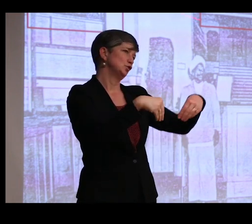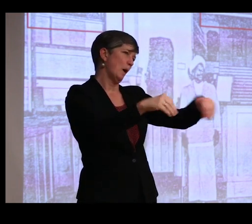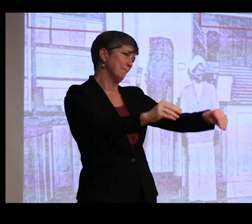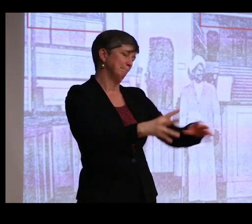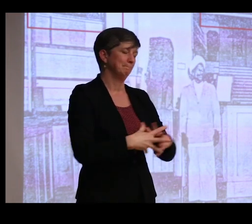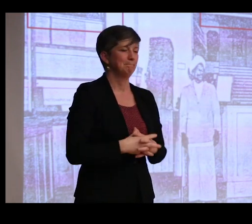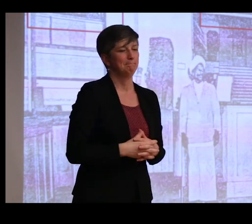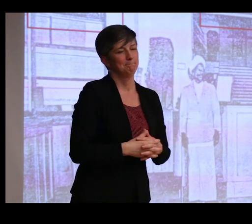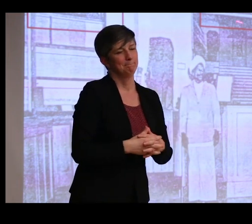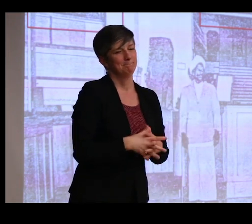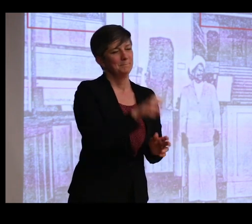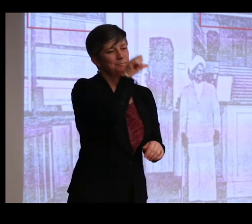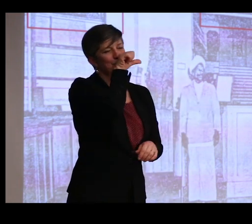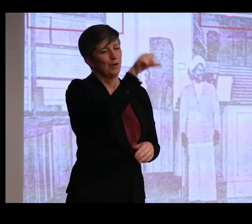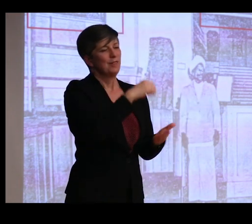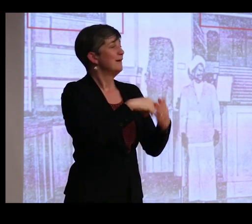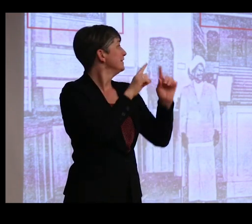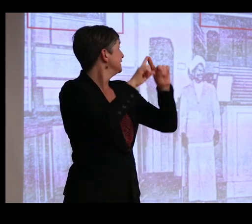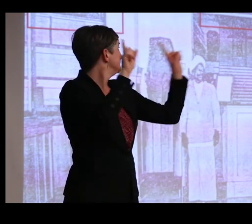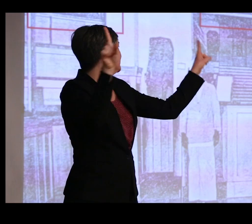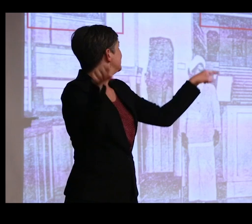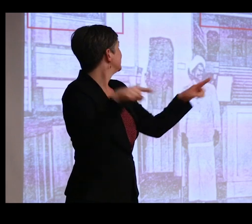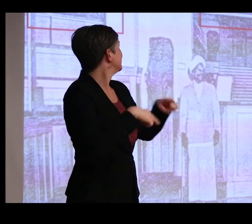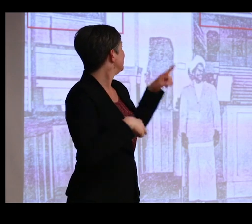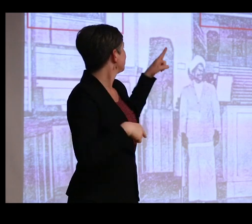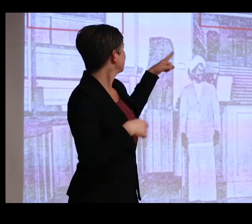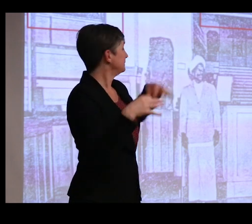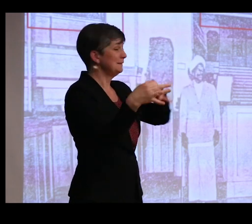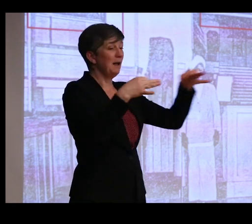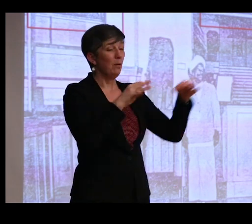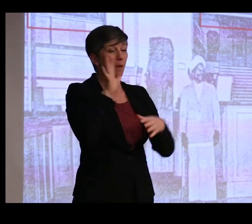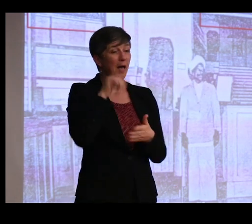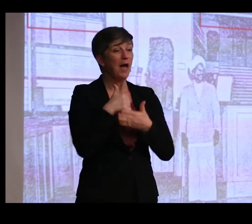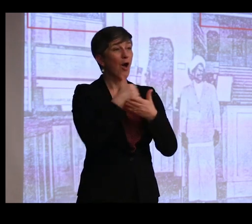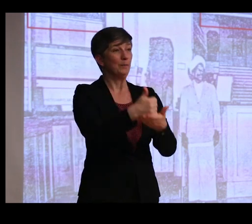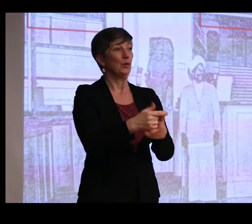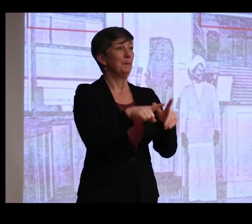I love this sign that says, "Explanations will help you. Begin with these."